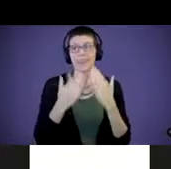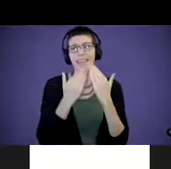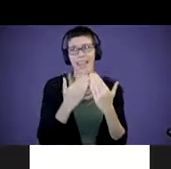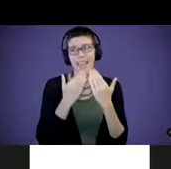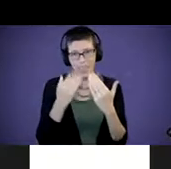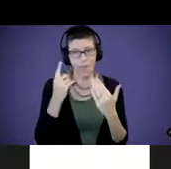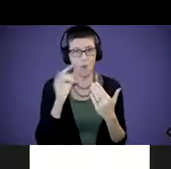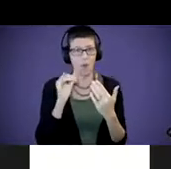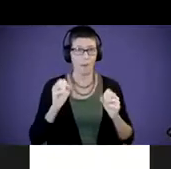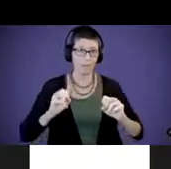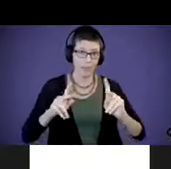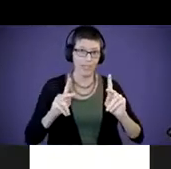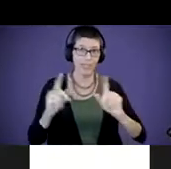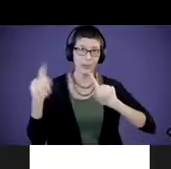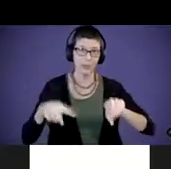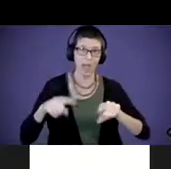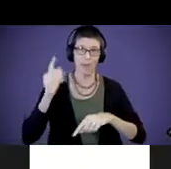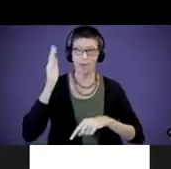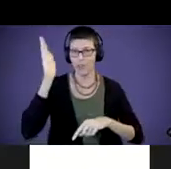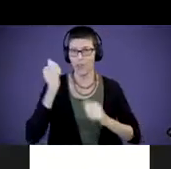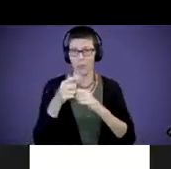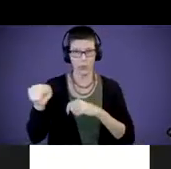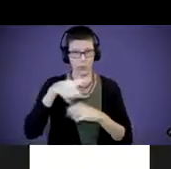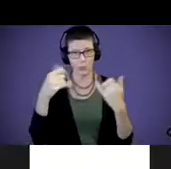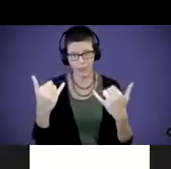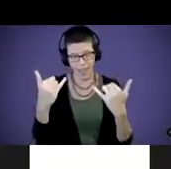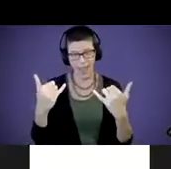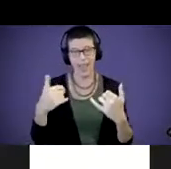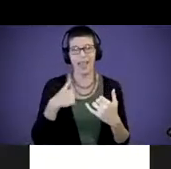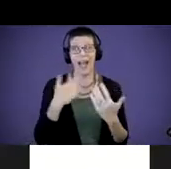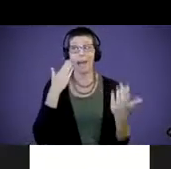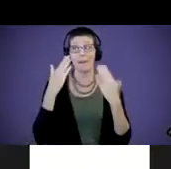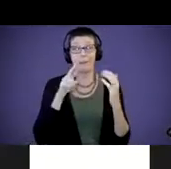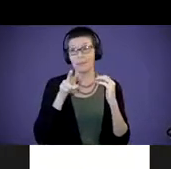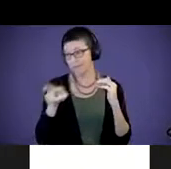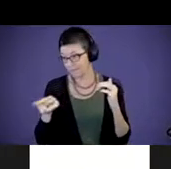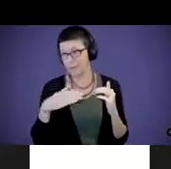to coming and talking to you all today. I may be looking down at my notes occasionally